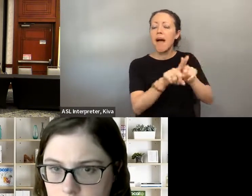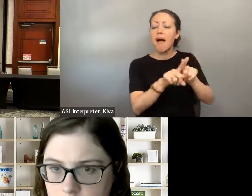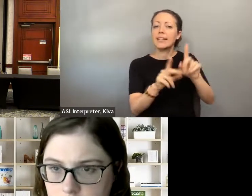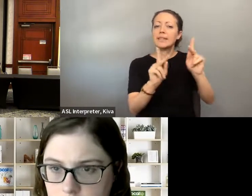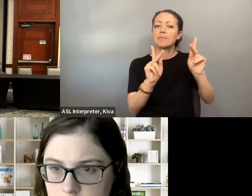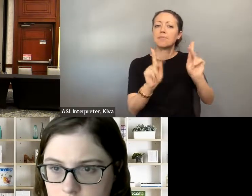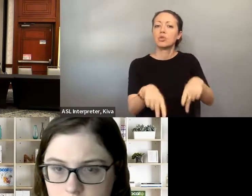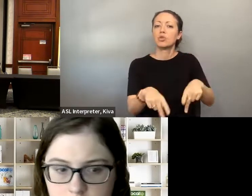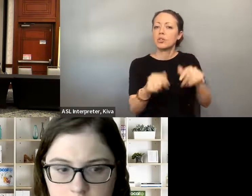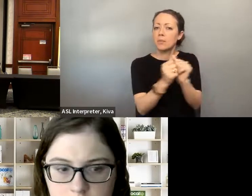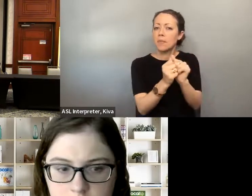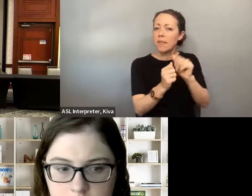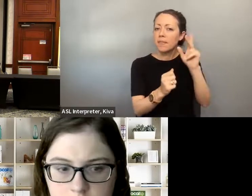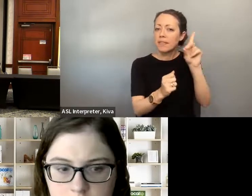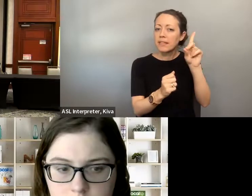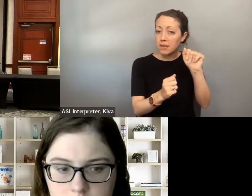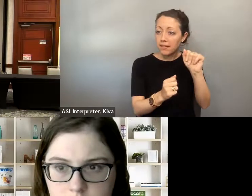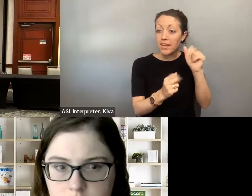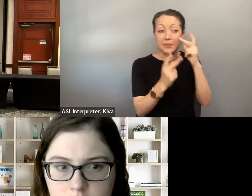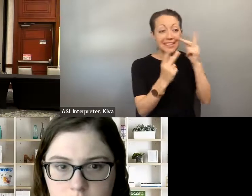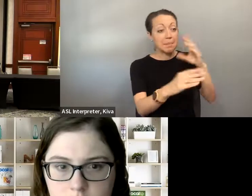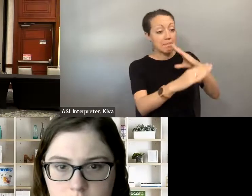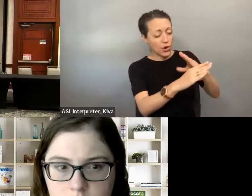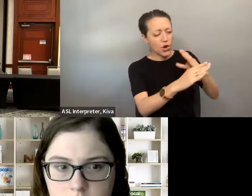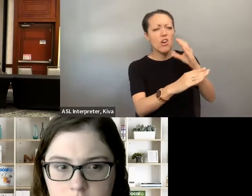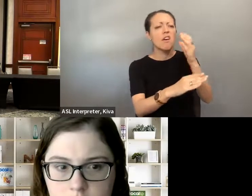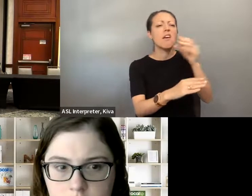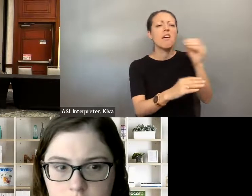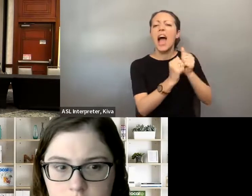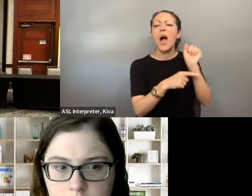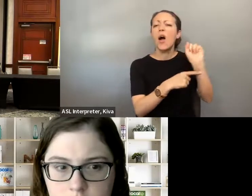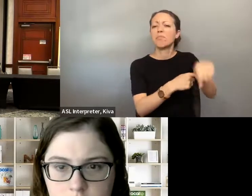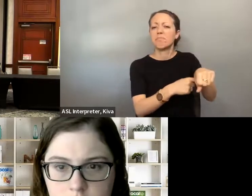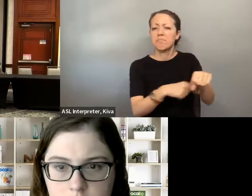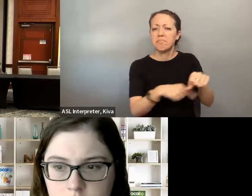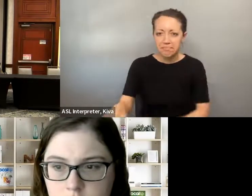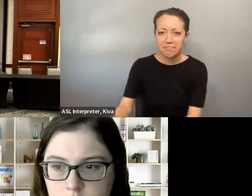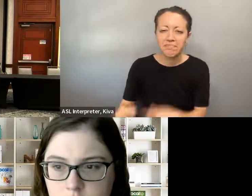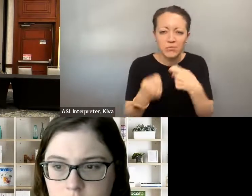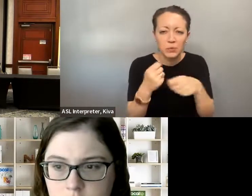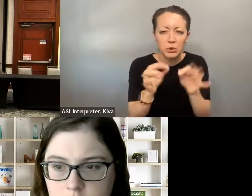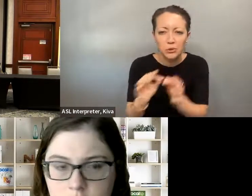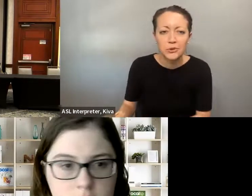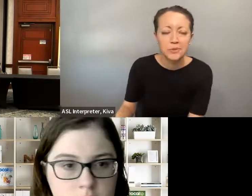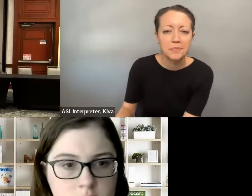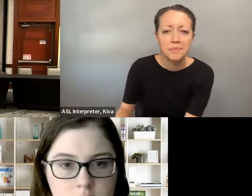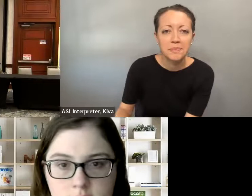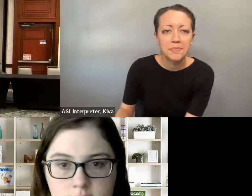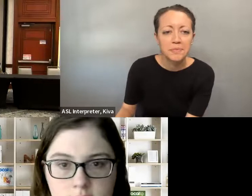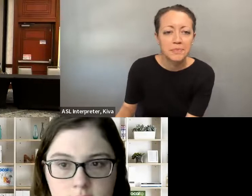panelists. What barriers exist to running for office as a person with disability and discuss the what barriers exist to running for office as a person with stability, and just discuss the ways to successfully overcome them. ways to